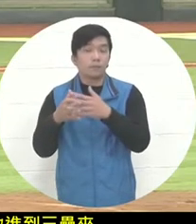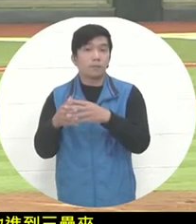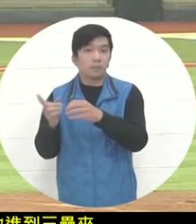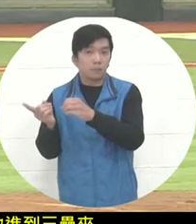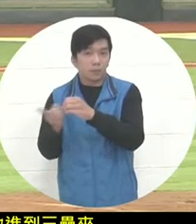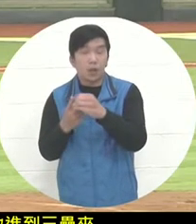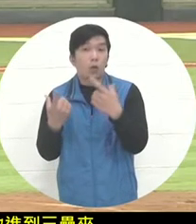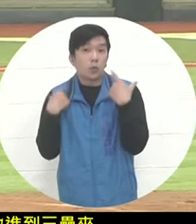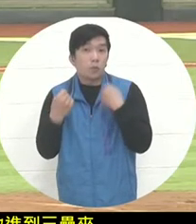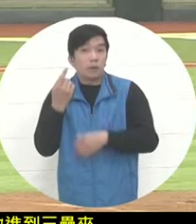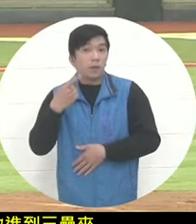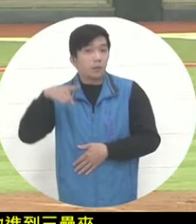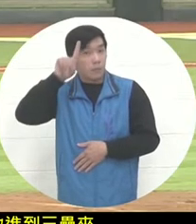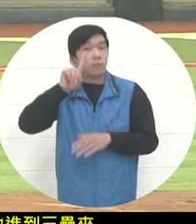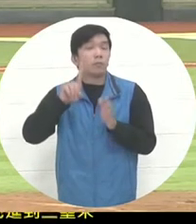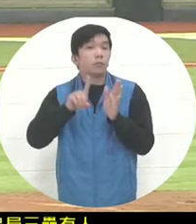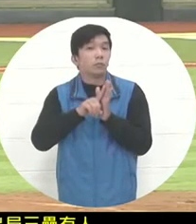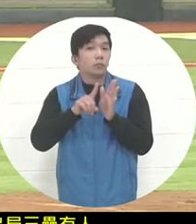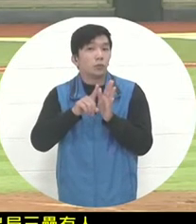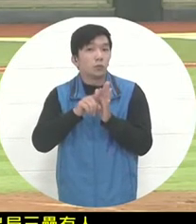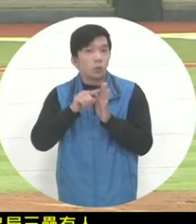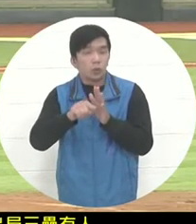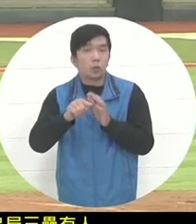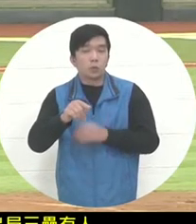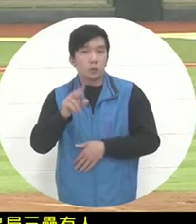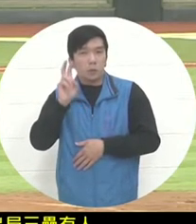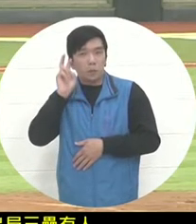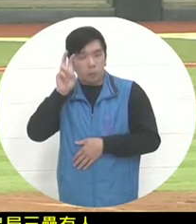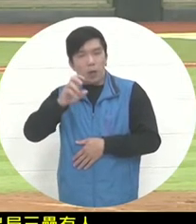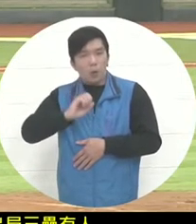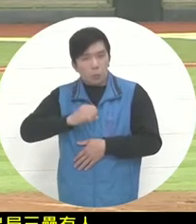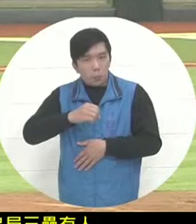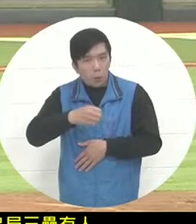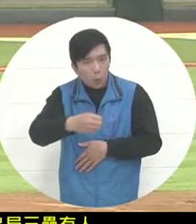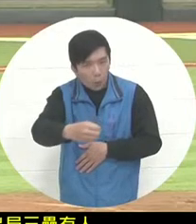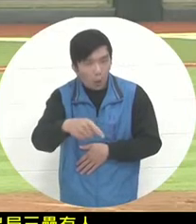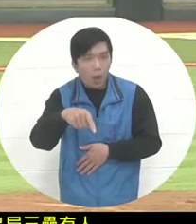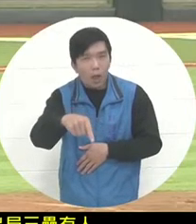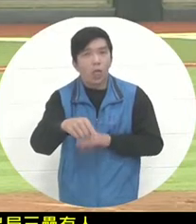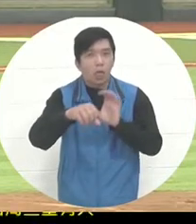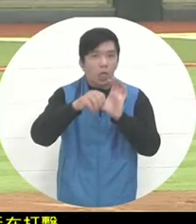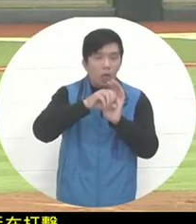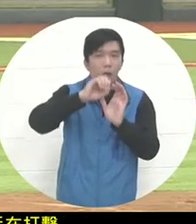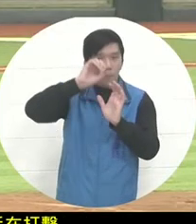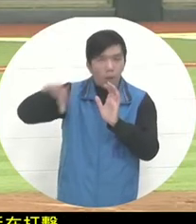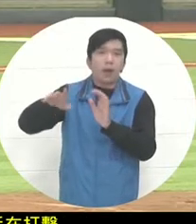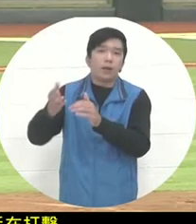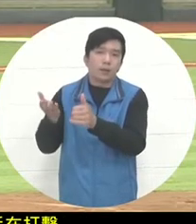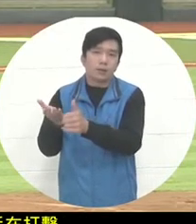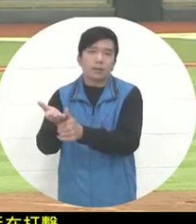At that time, the ground ball in front of the pitcher was